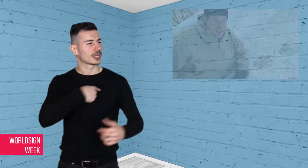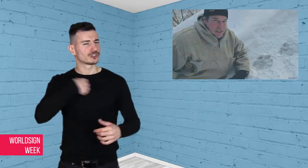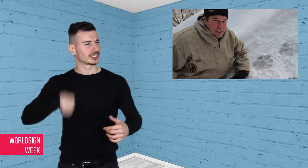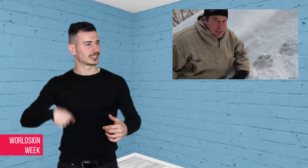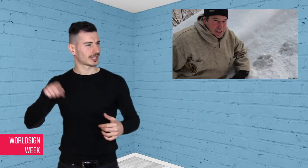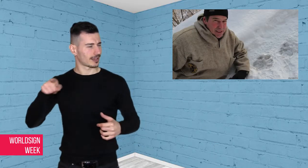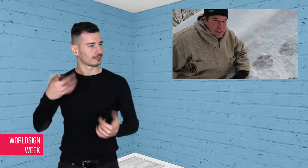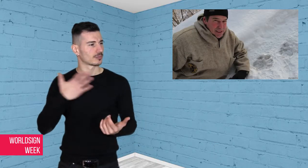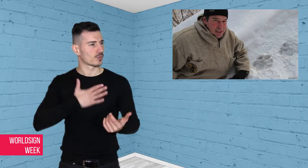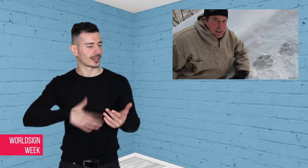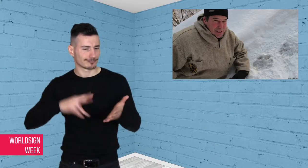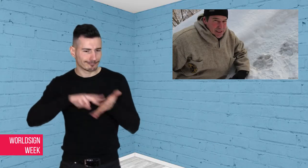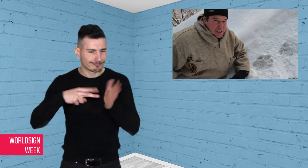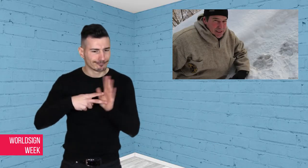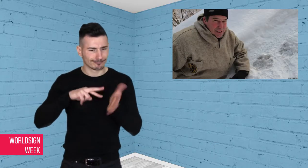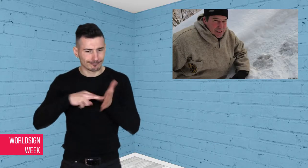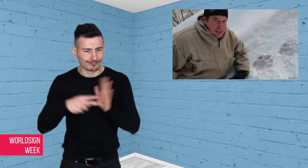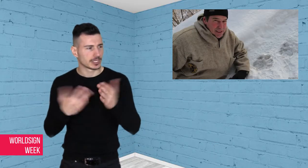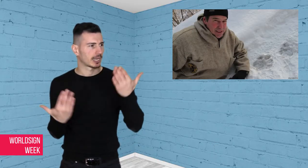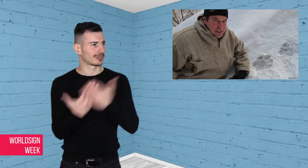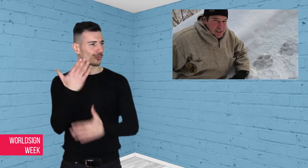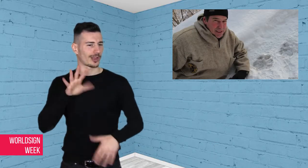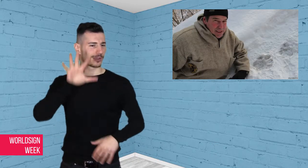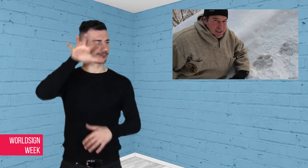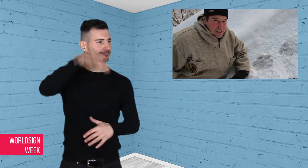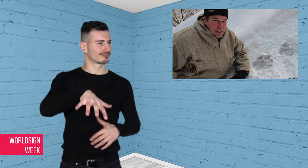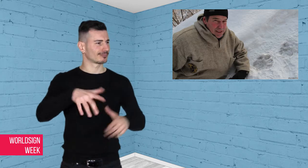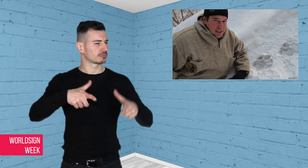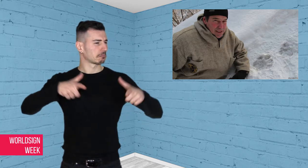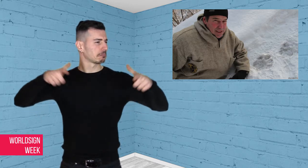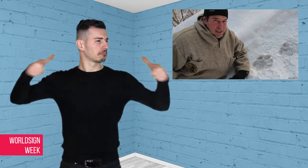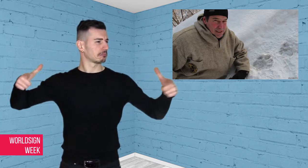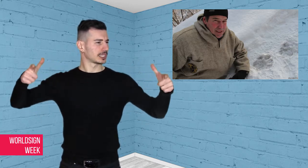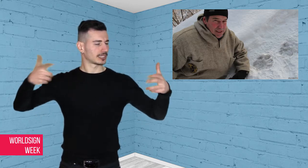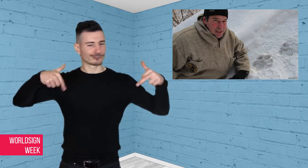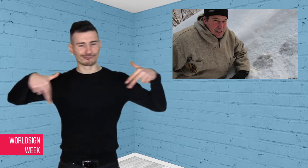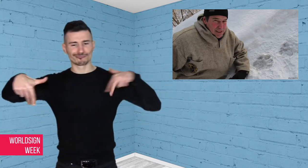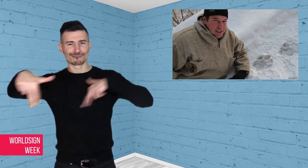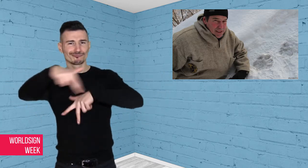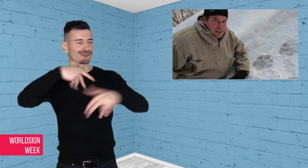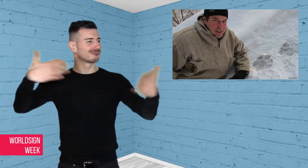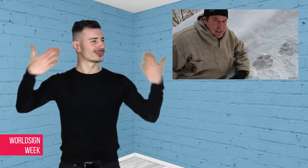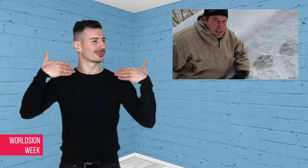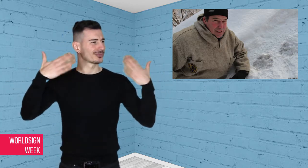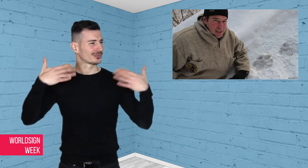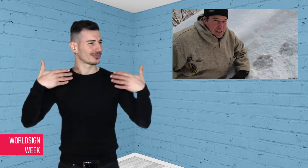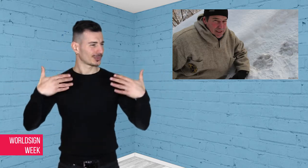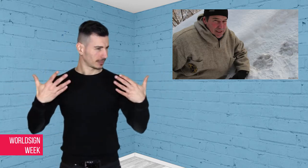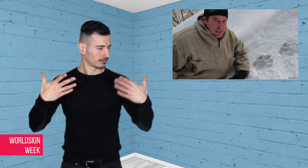Alessio: China is planning to build a massive national park in the